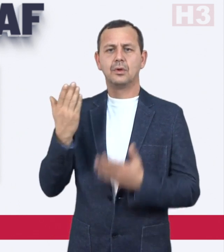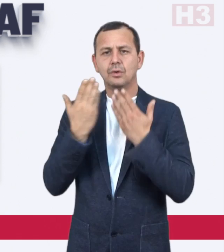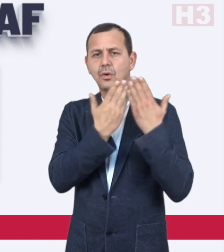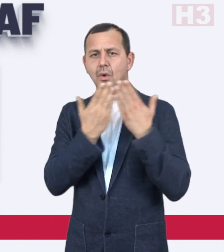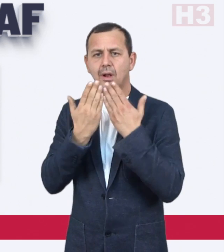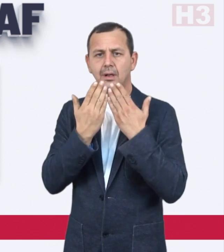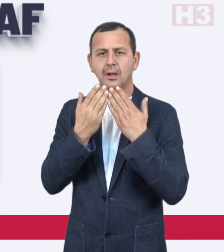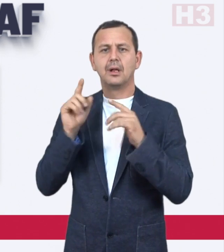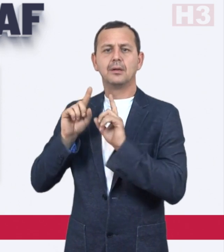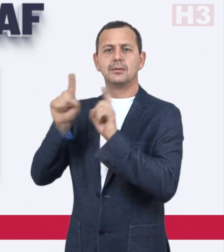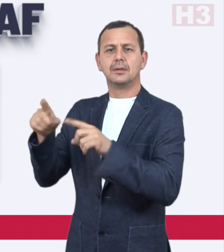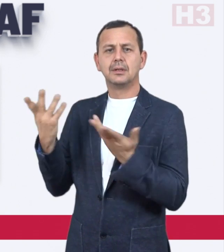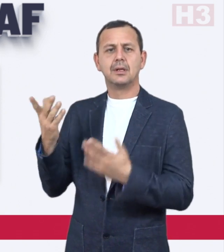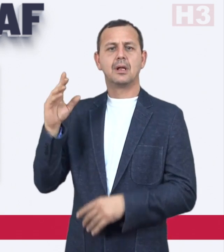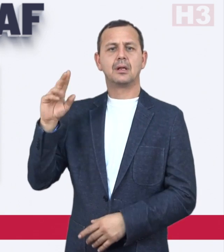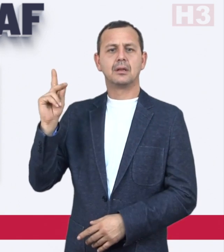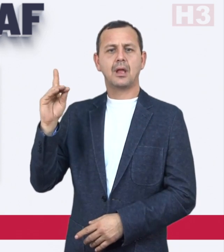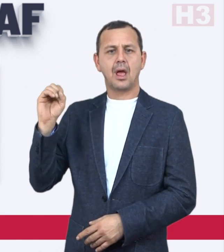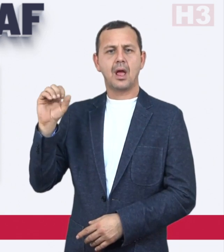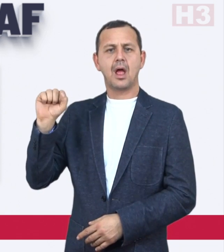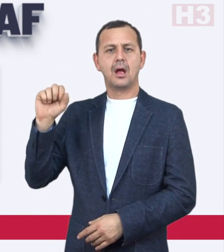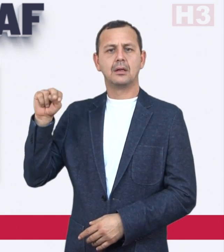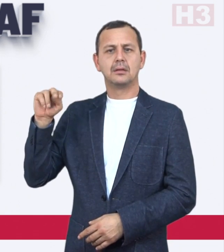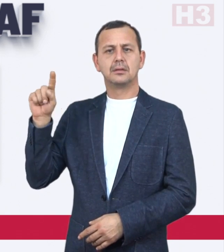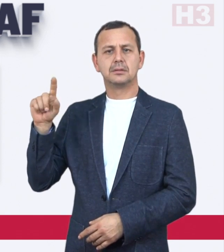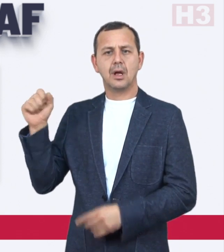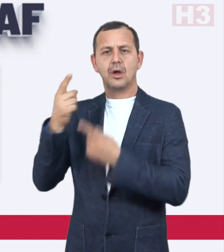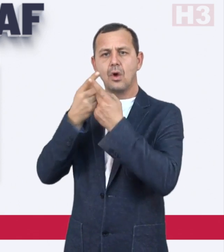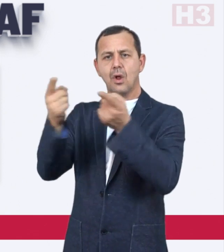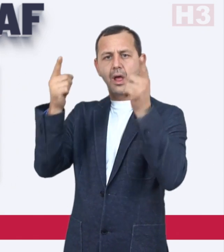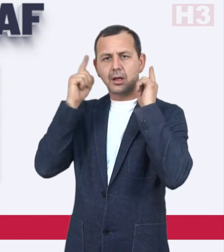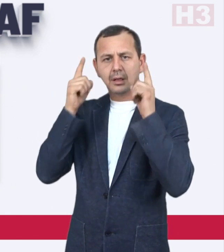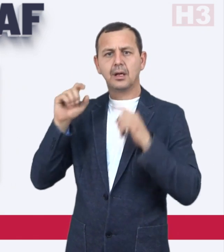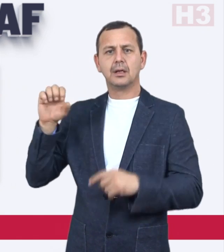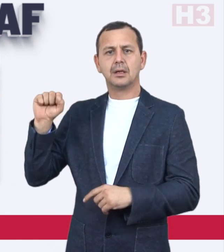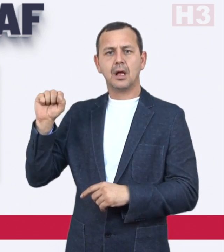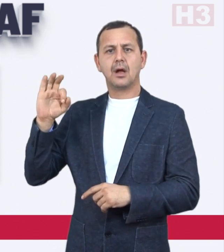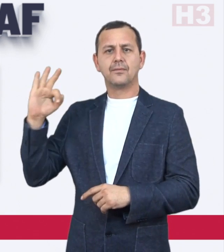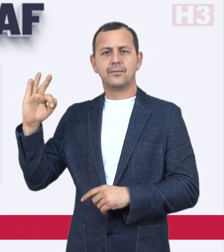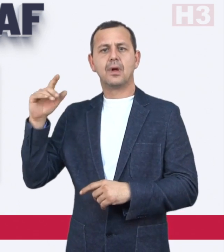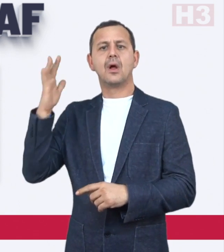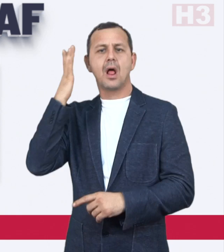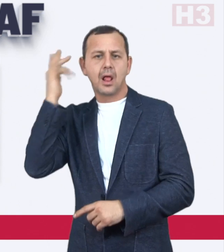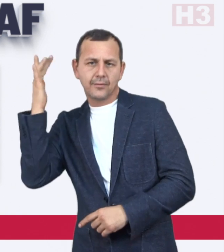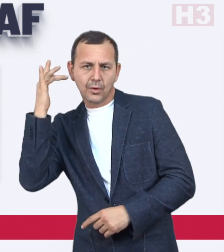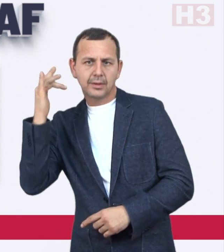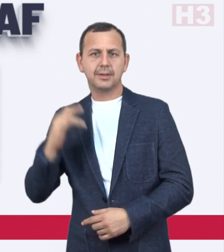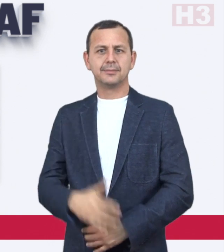De Anza College in San Francisco, California. He